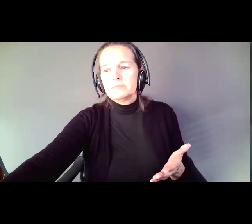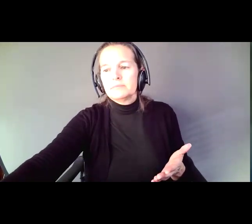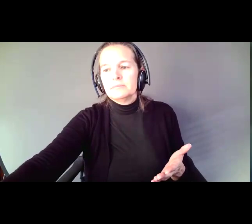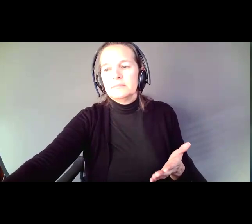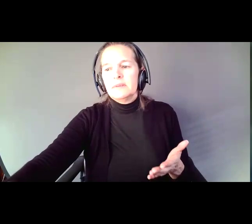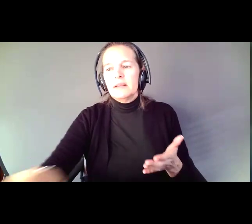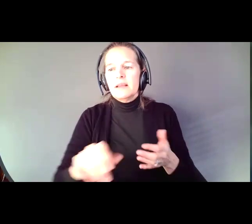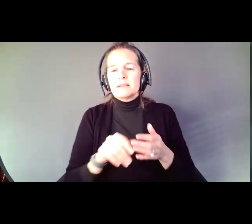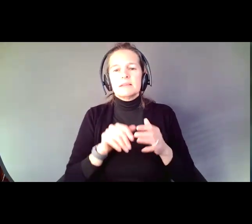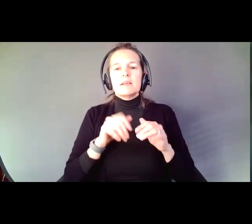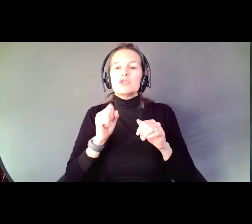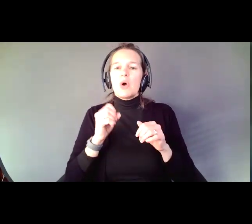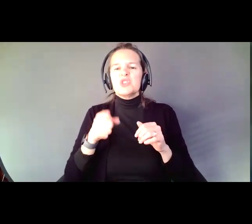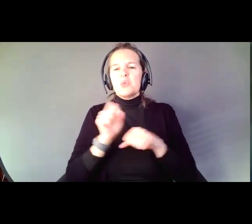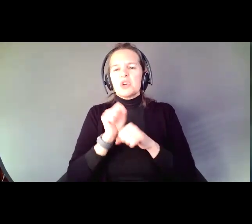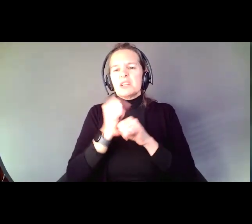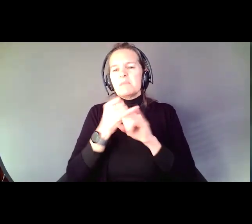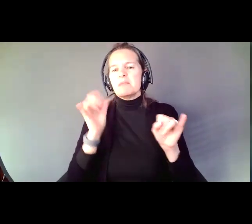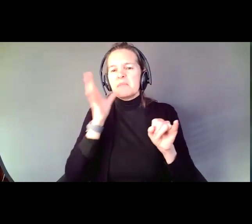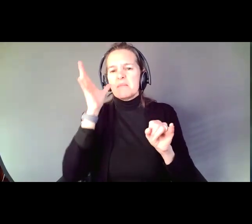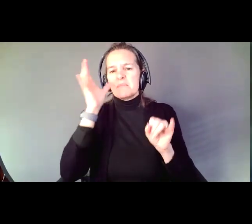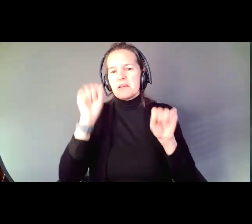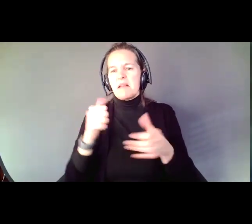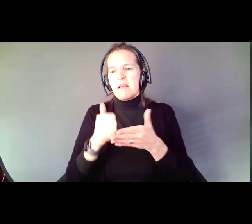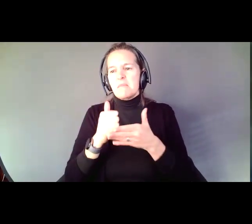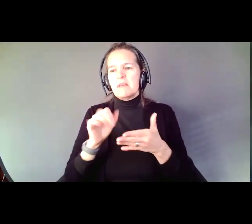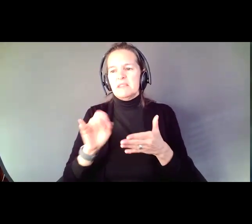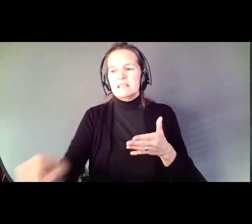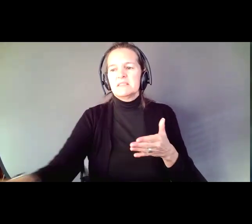and her mom can help her when she needs it. These are things that happen across the country.